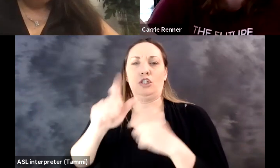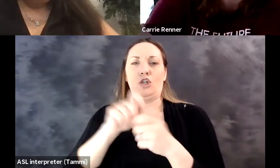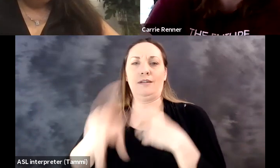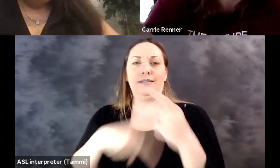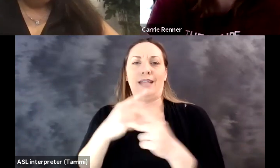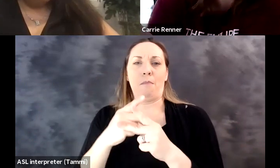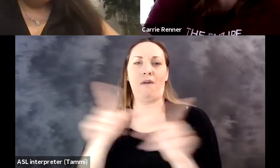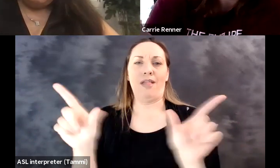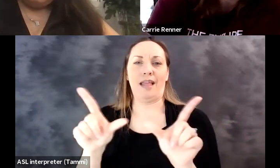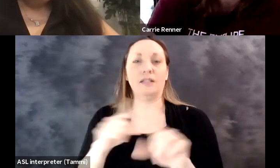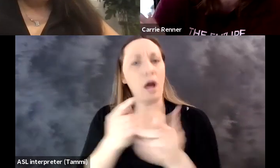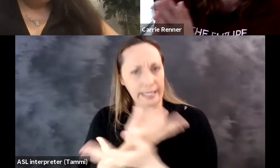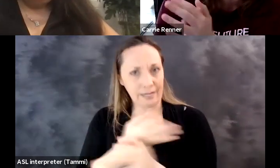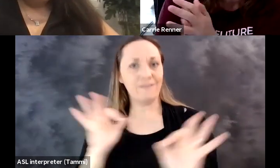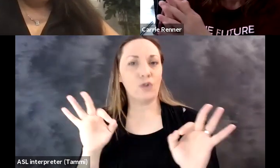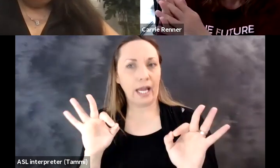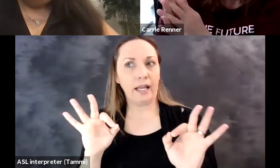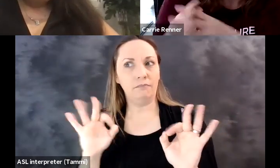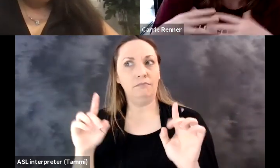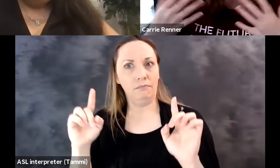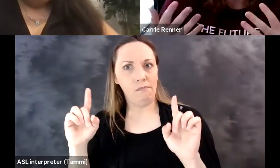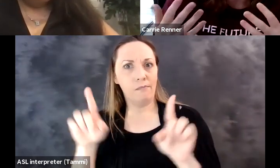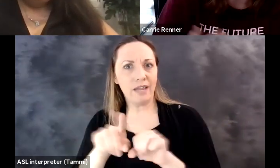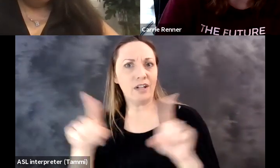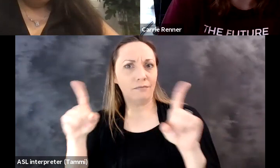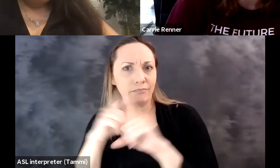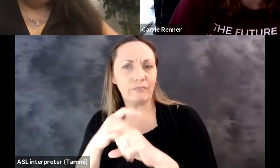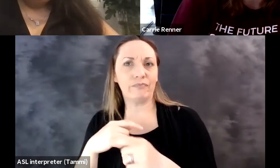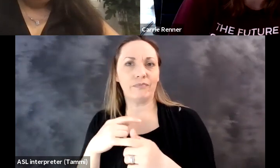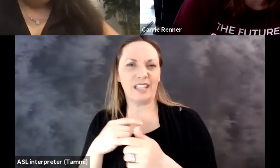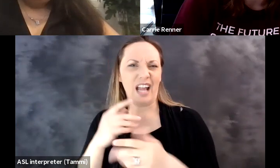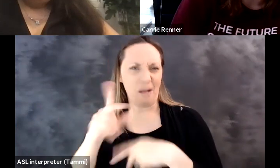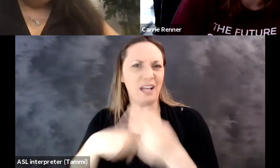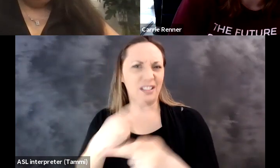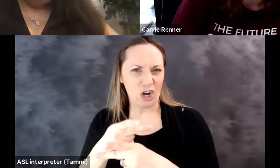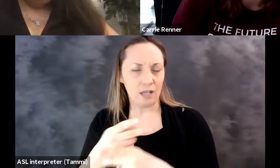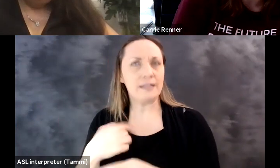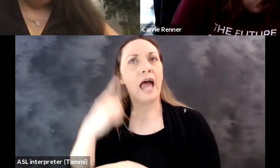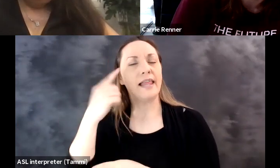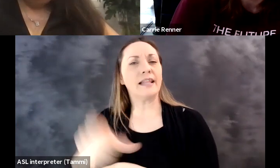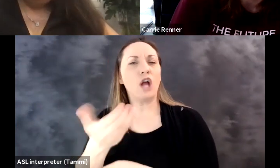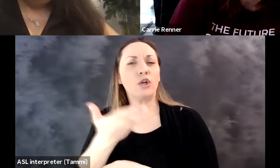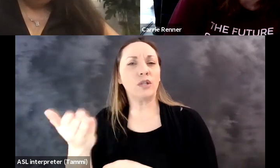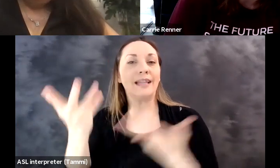type of license, but it was open in to all of our products. So it is from free version to the very complex versions.